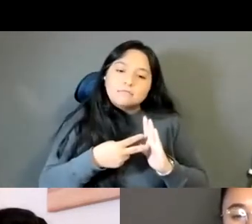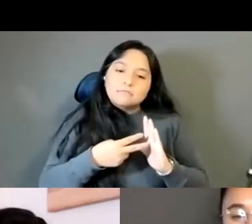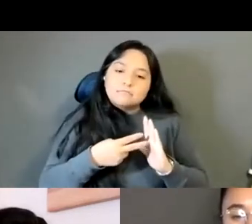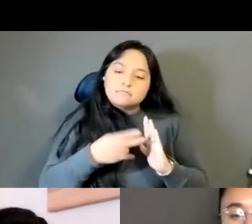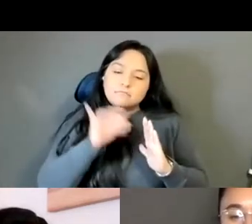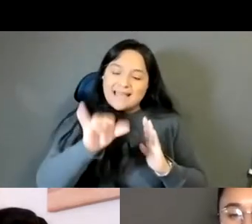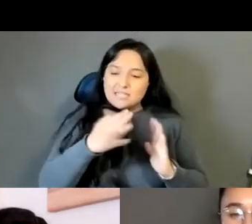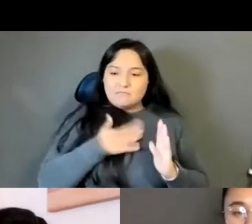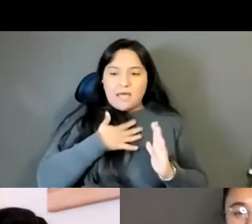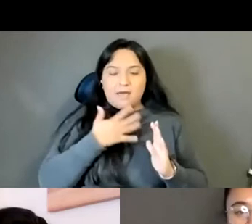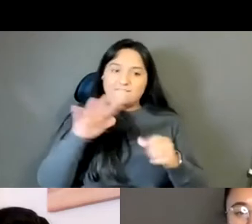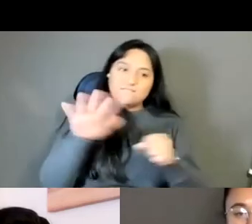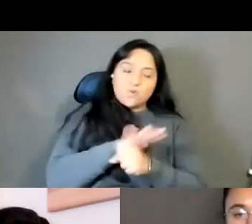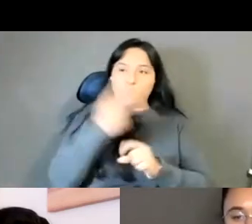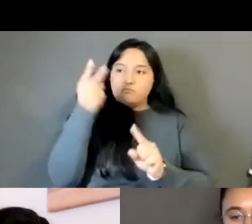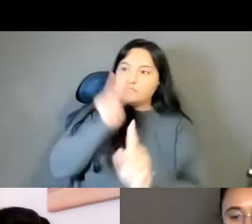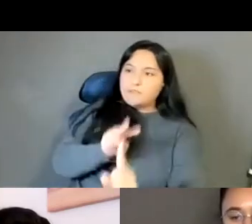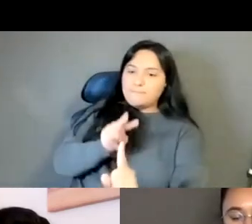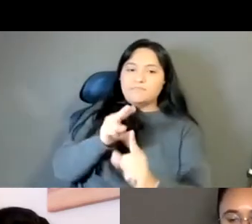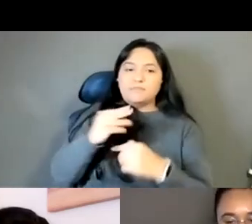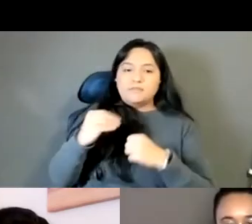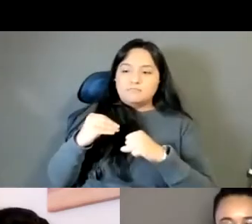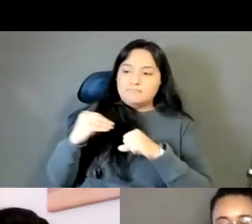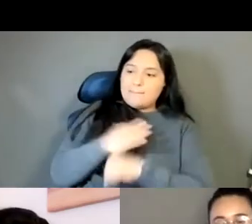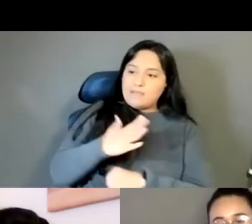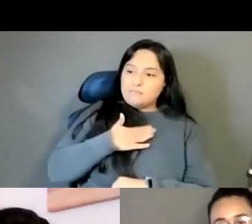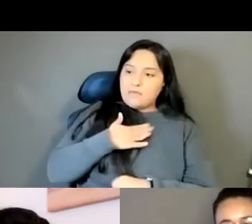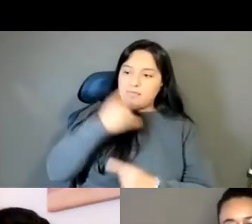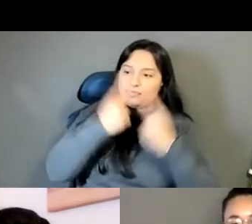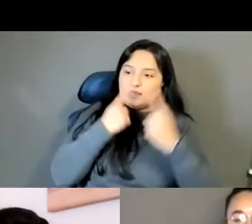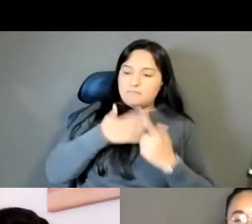that impacts my thinking or impacts my lived experience and so I was trying to do in the